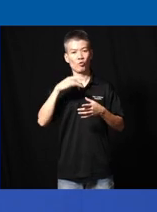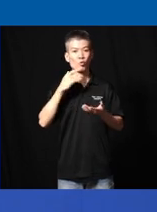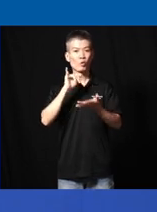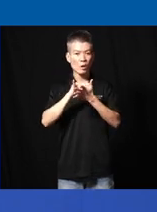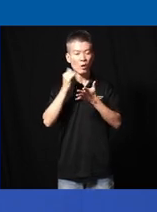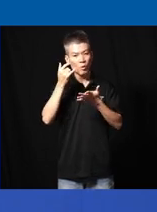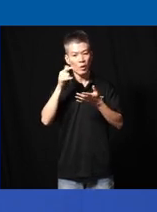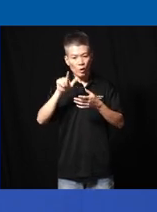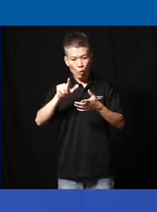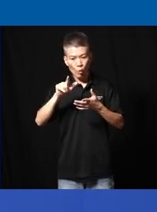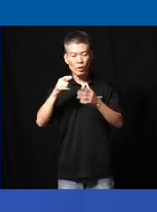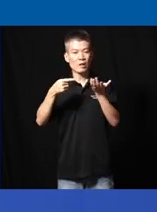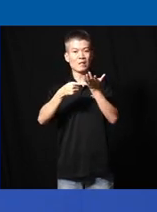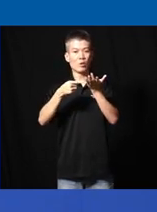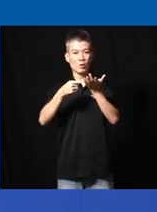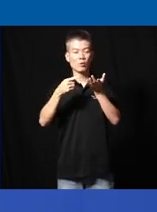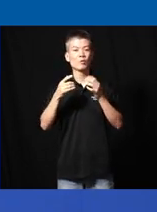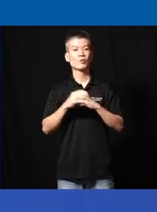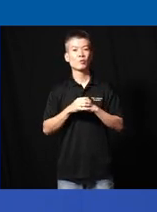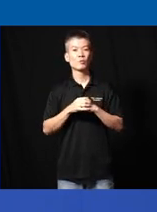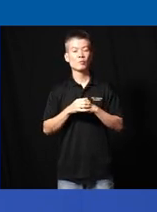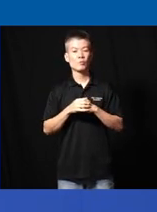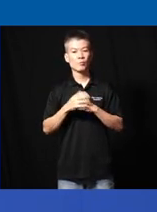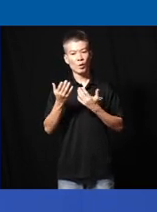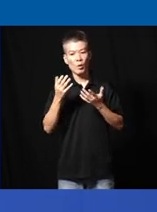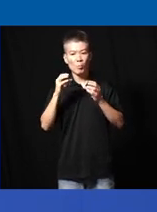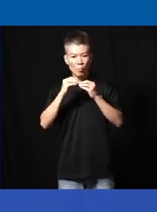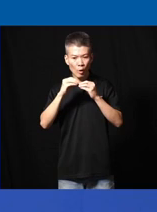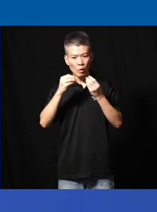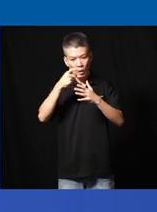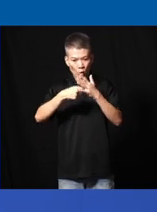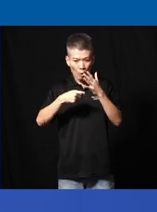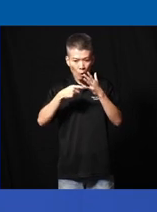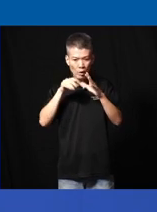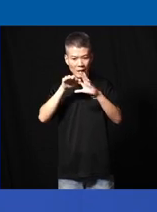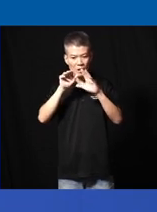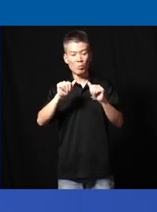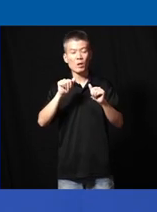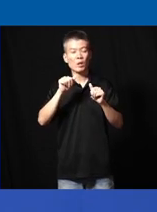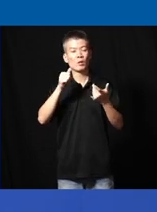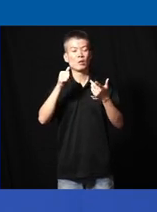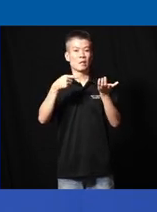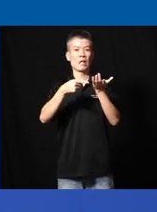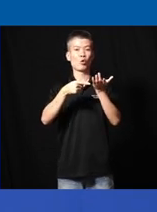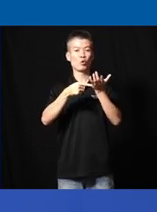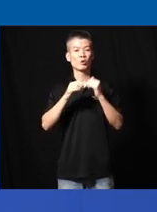lower technology a lower form of technology or a more cost accessible form of technology so so so